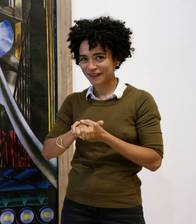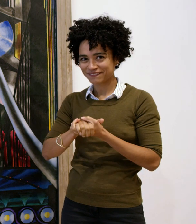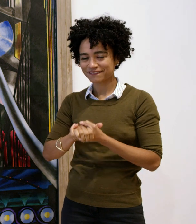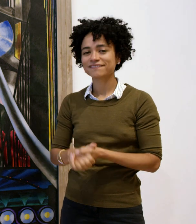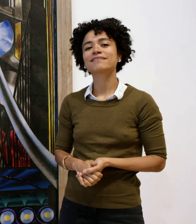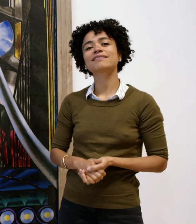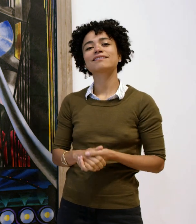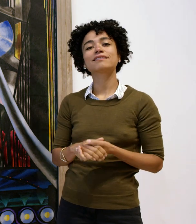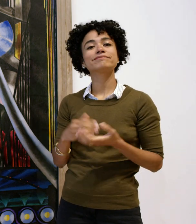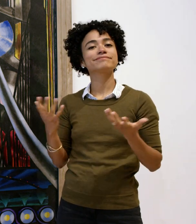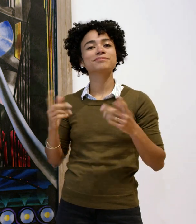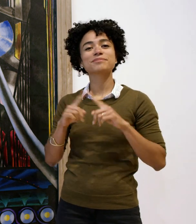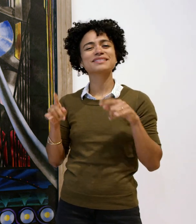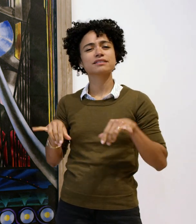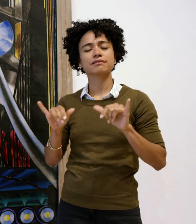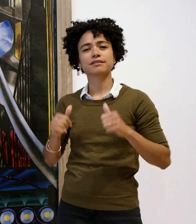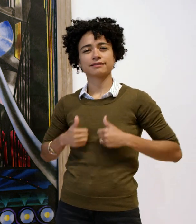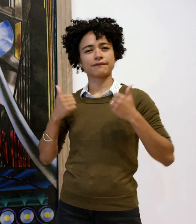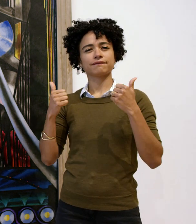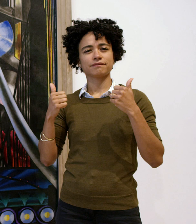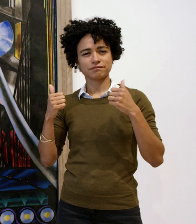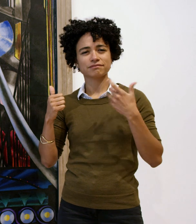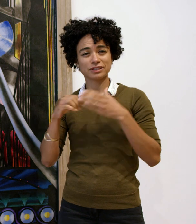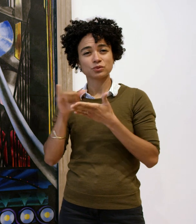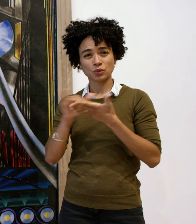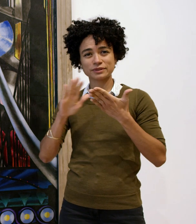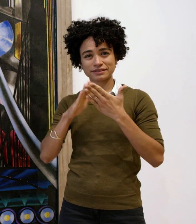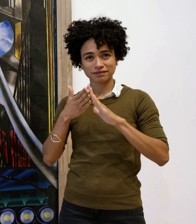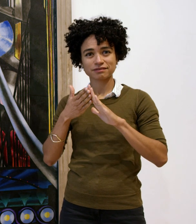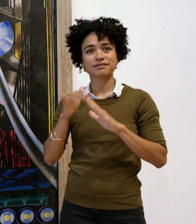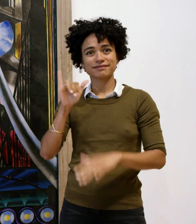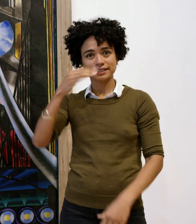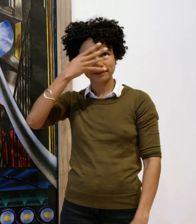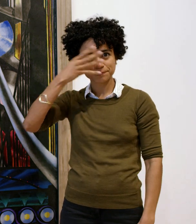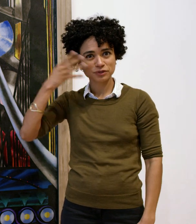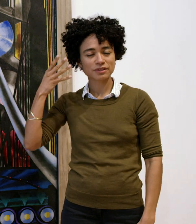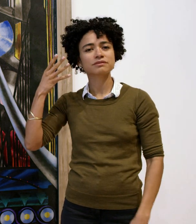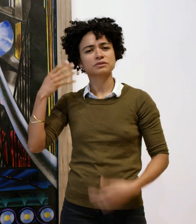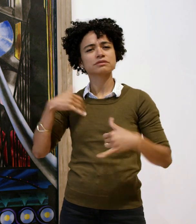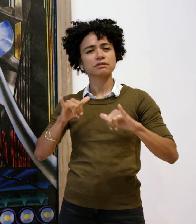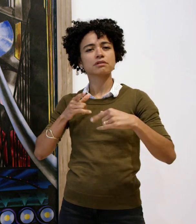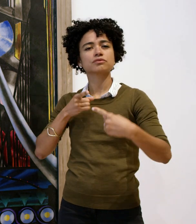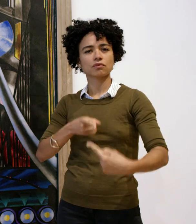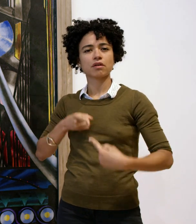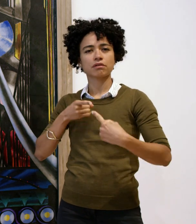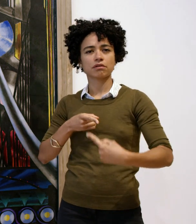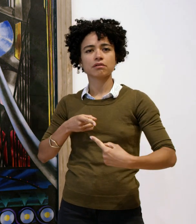But life in New York City as an immigrant was a struggle.